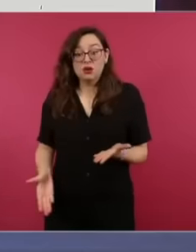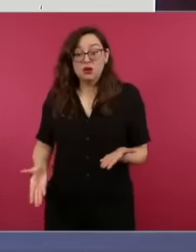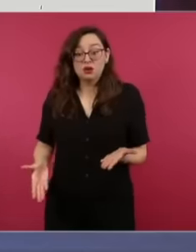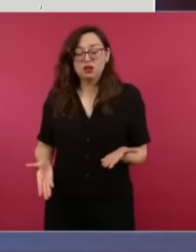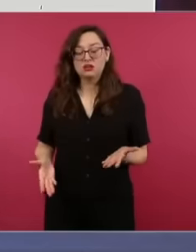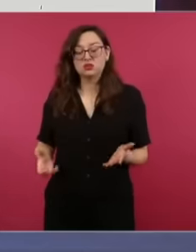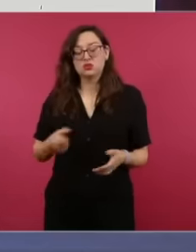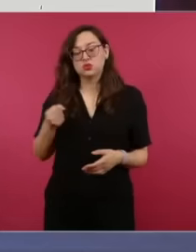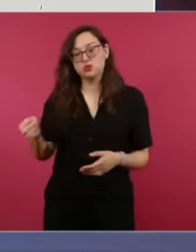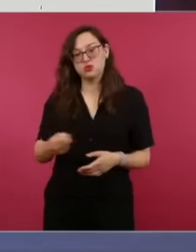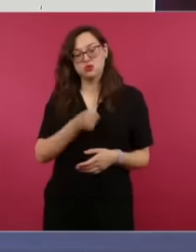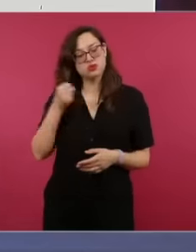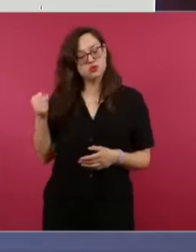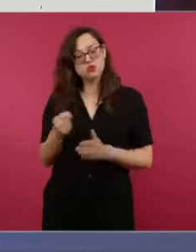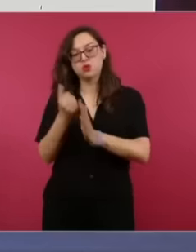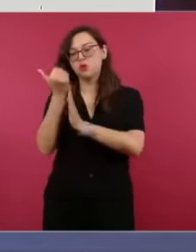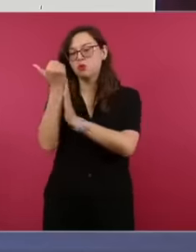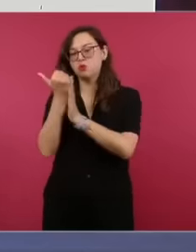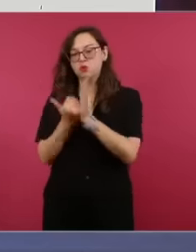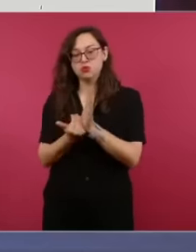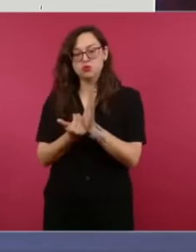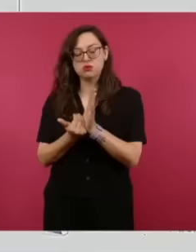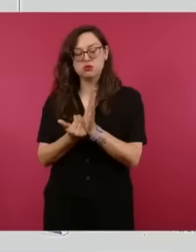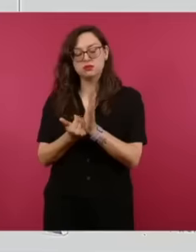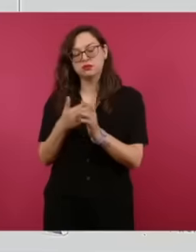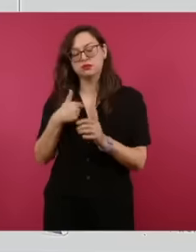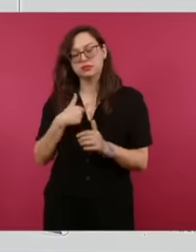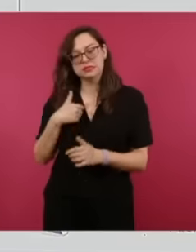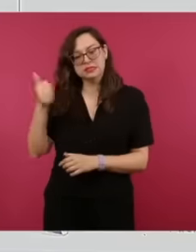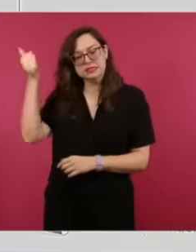wood no We have faced it,